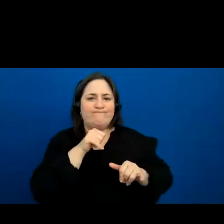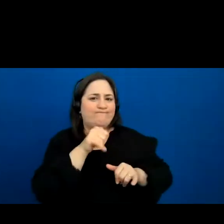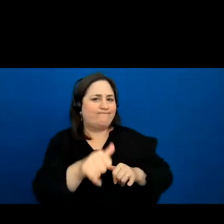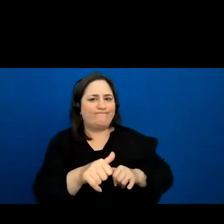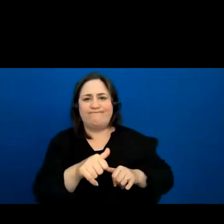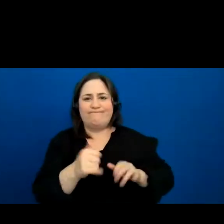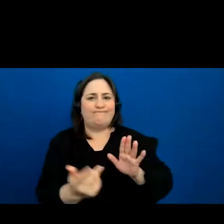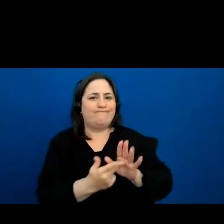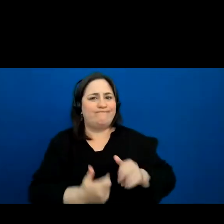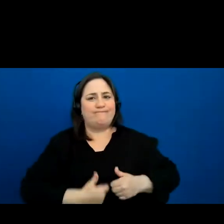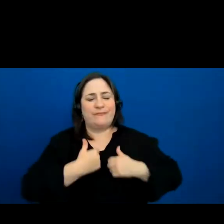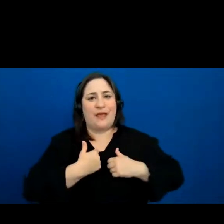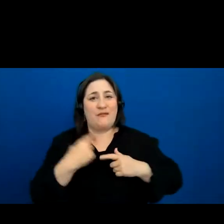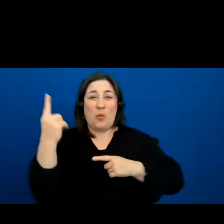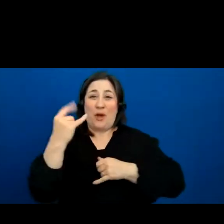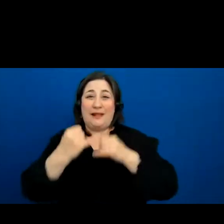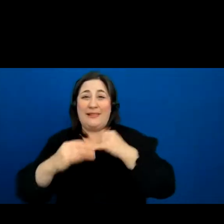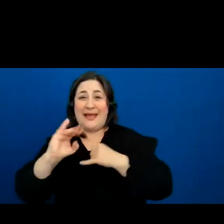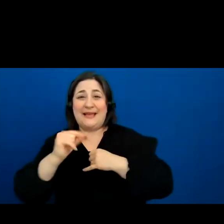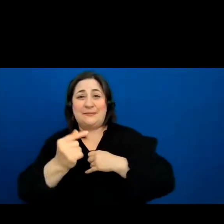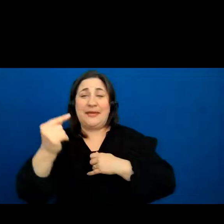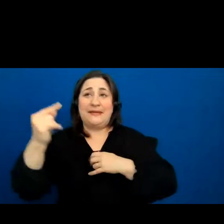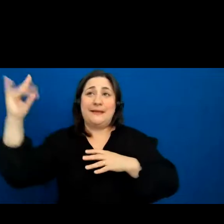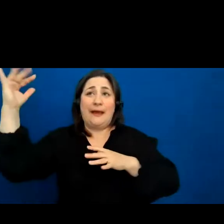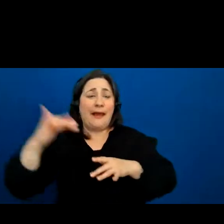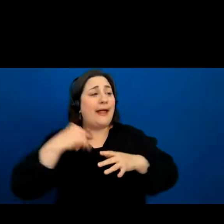started to come down saying let me sing my song, let me sing my song,